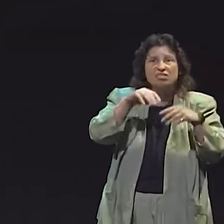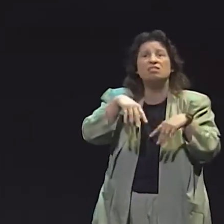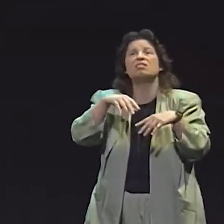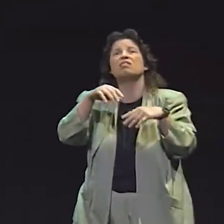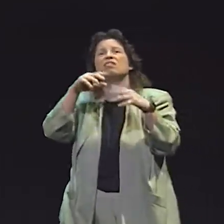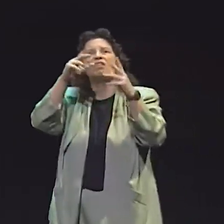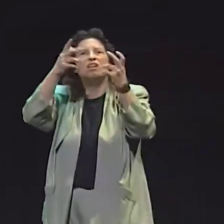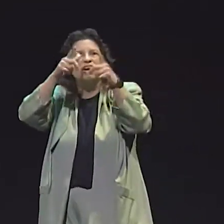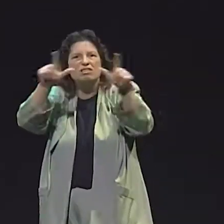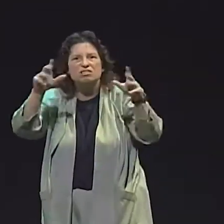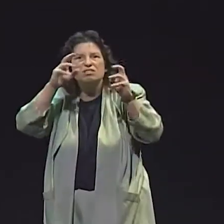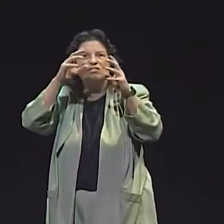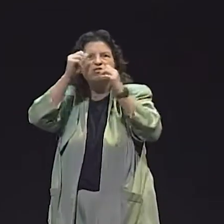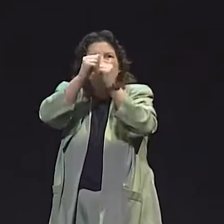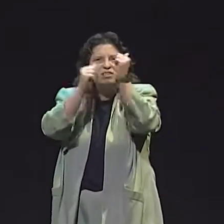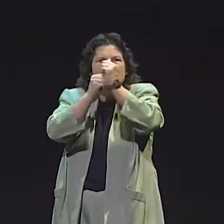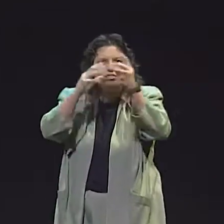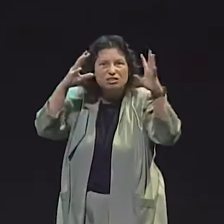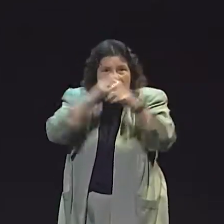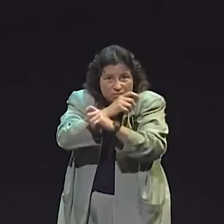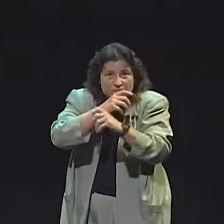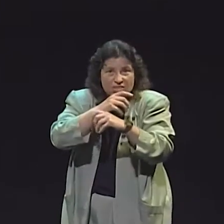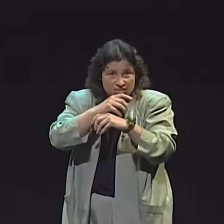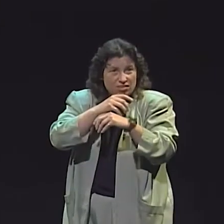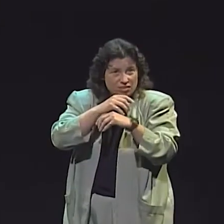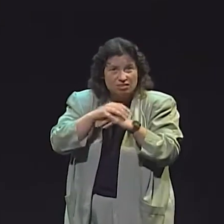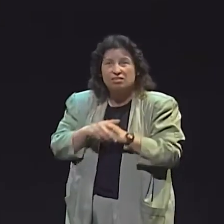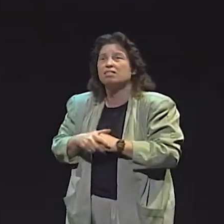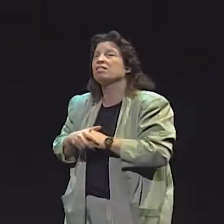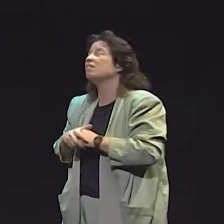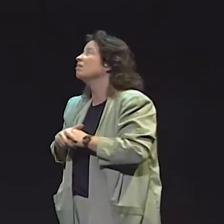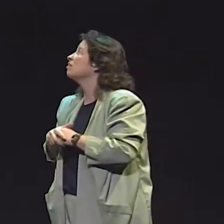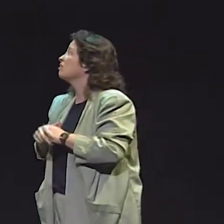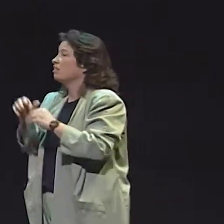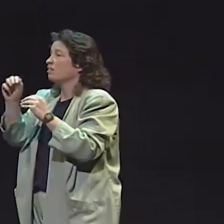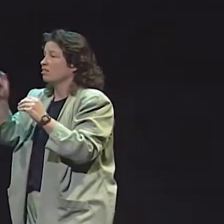WHEN I DID MY ANALYSIS, I MEASURED IT IN T-UNITS,